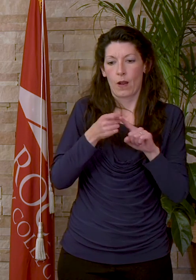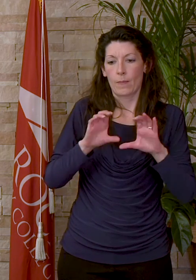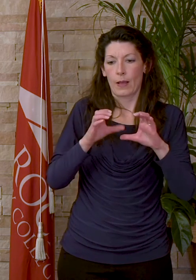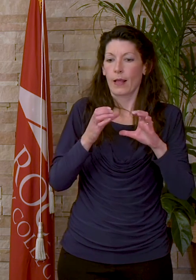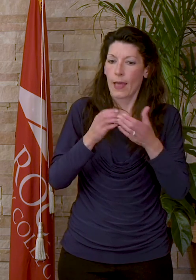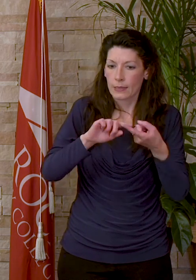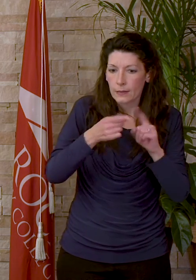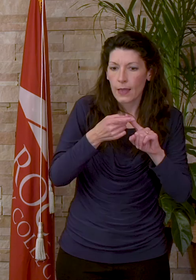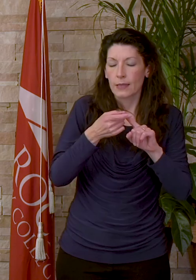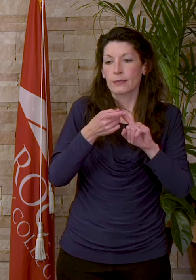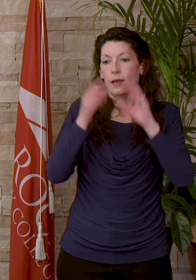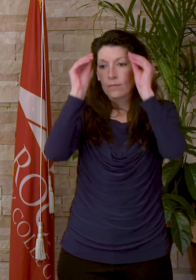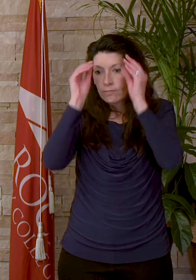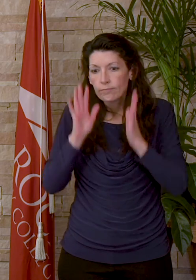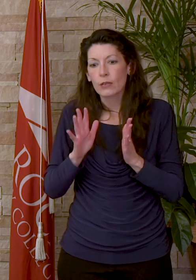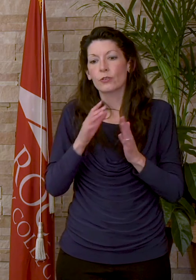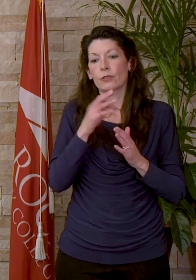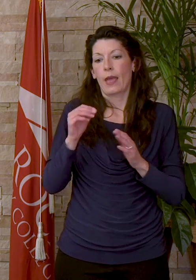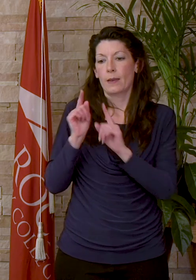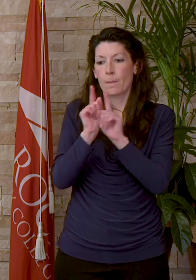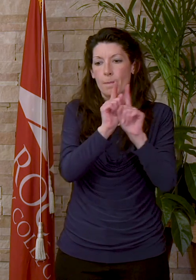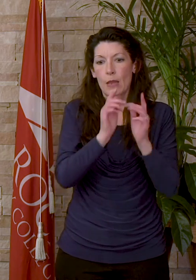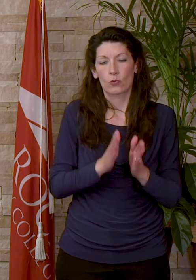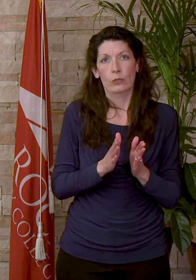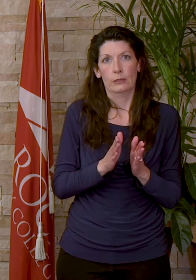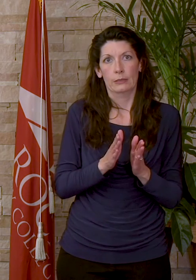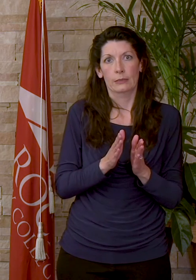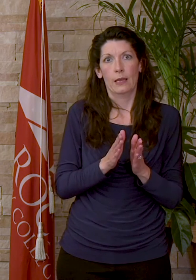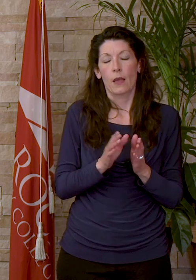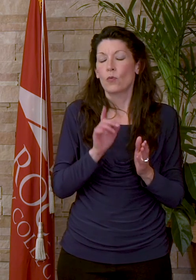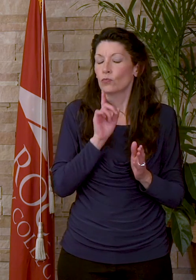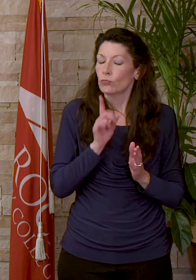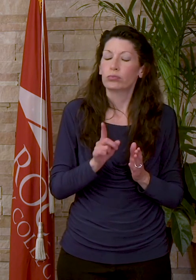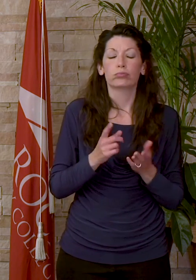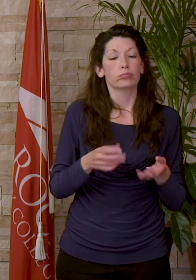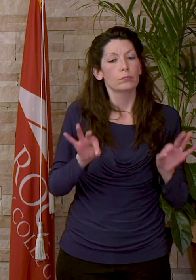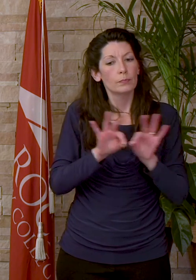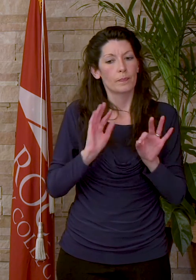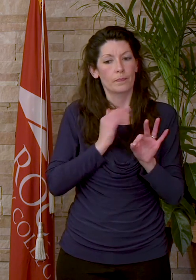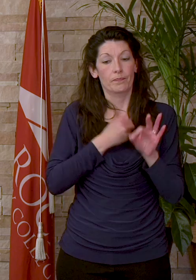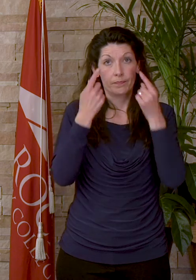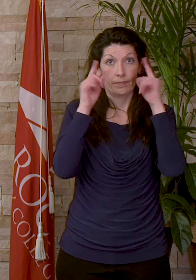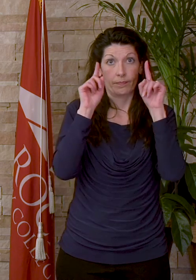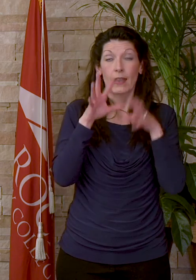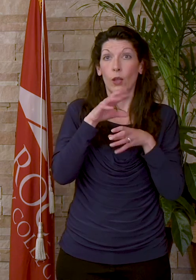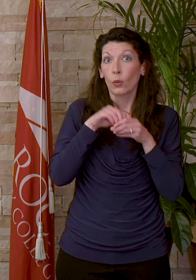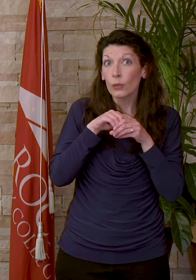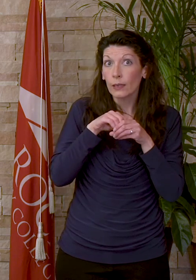colleagues, professors, and mentors alike has been vital in our successes including being able to